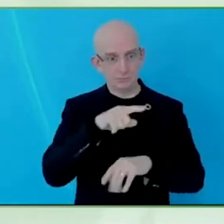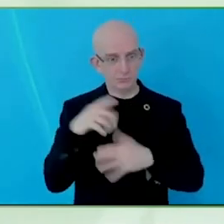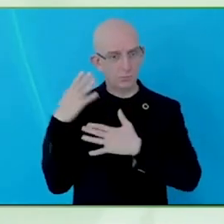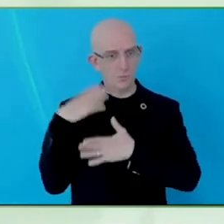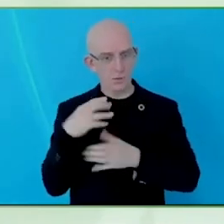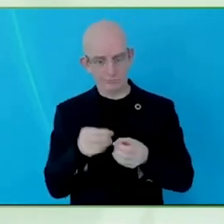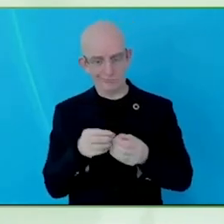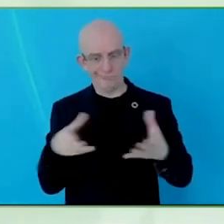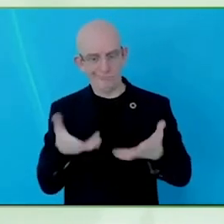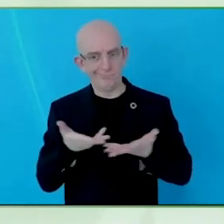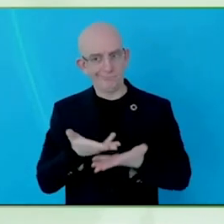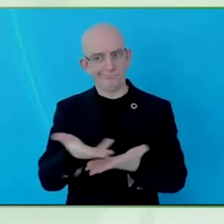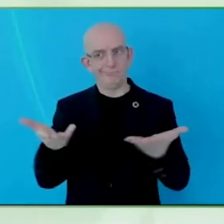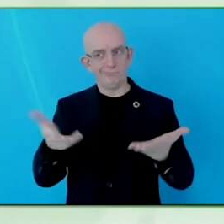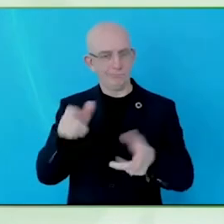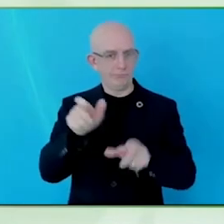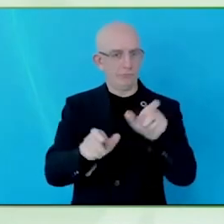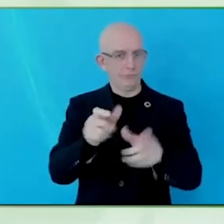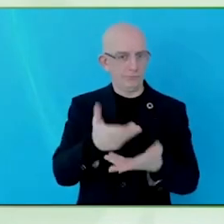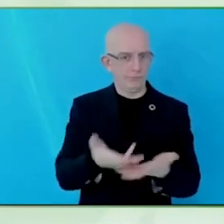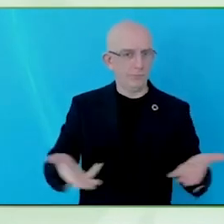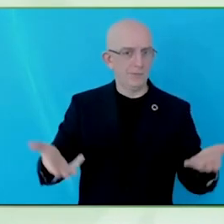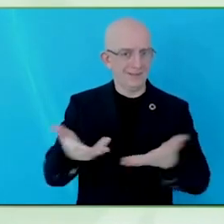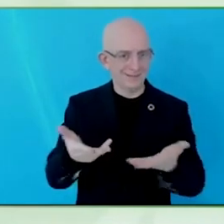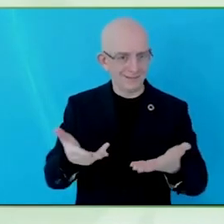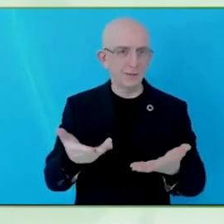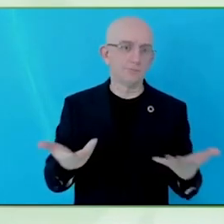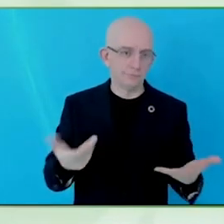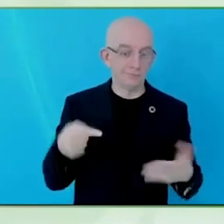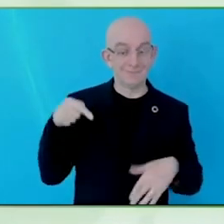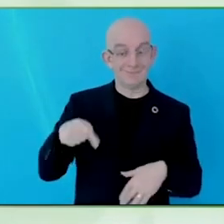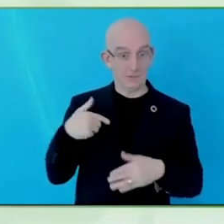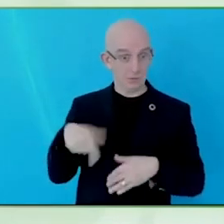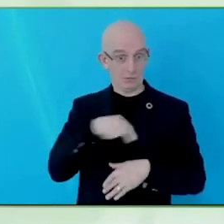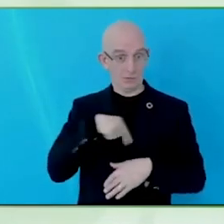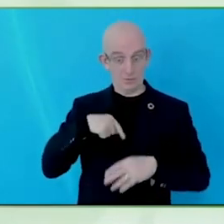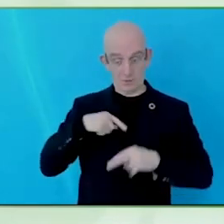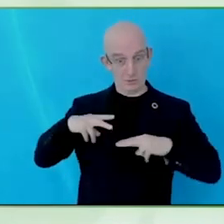going to work. So in order for us, as a business, to make key decisions, we are